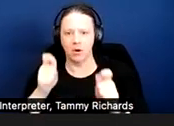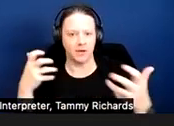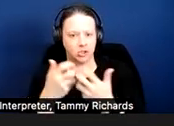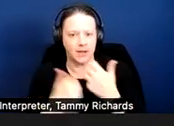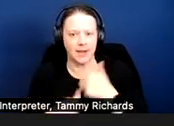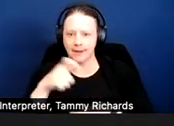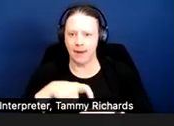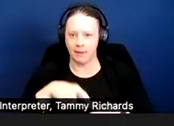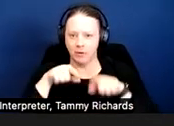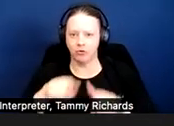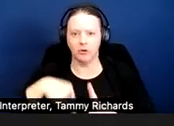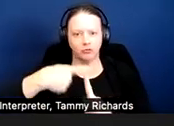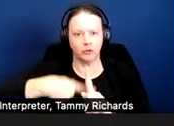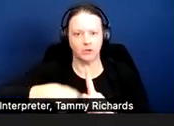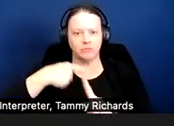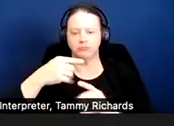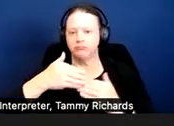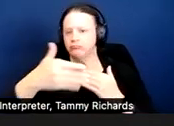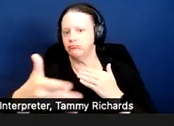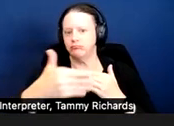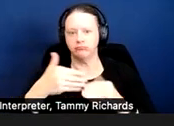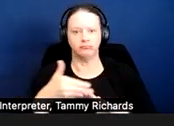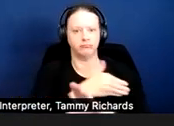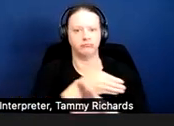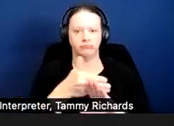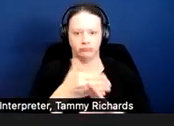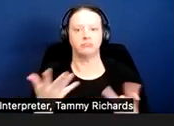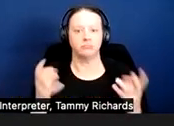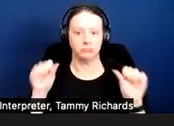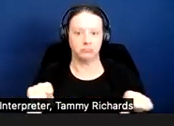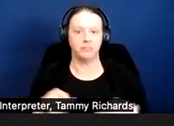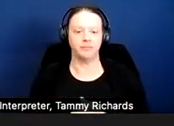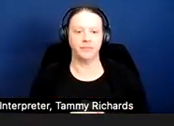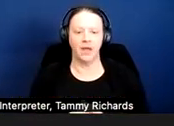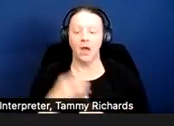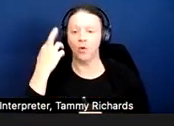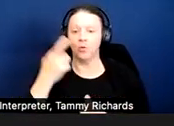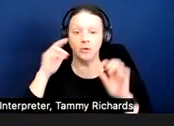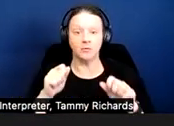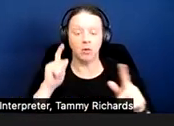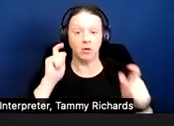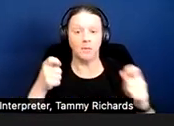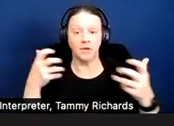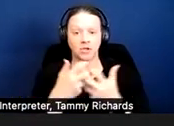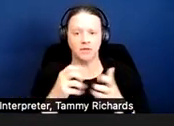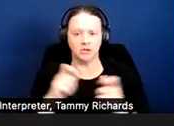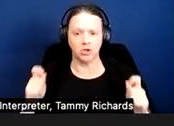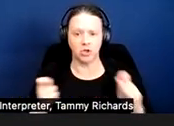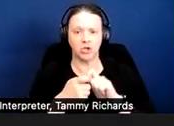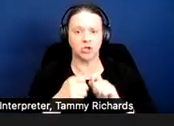Next slide. A reasonable accommodation is a change in a rule, policy, practice, or service that